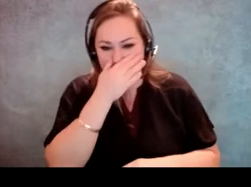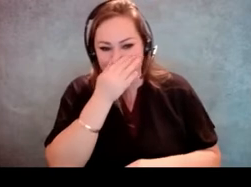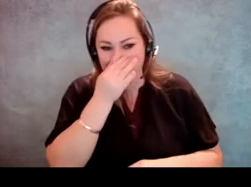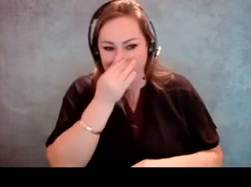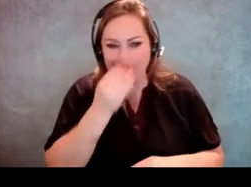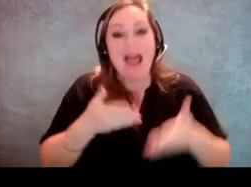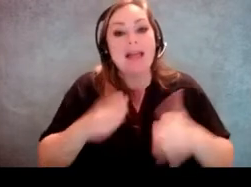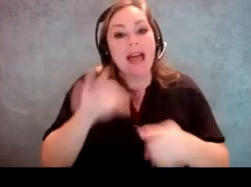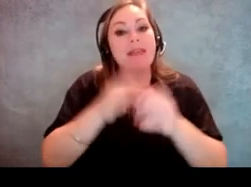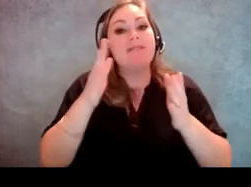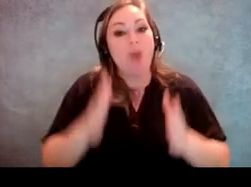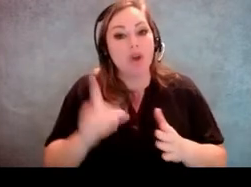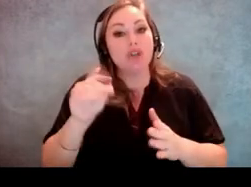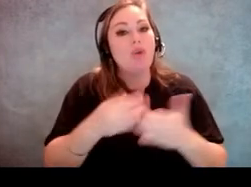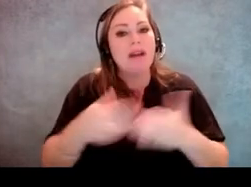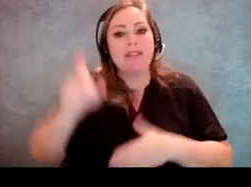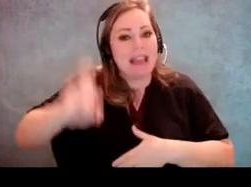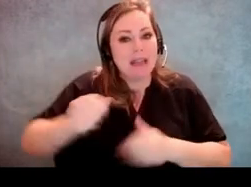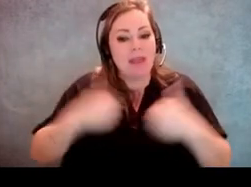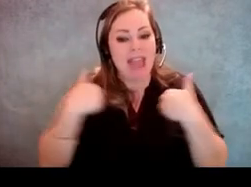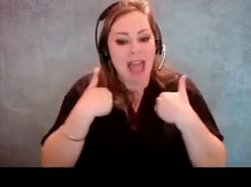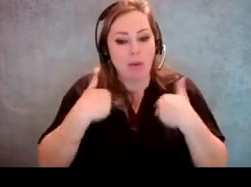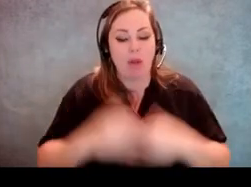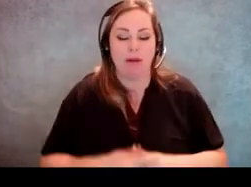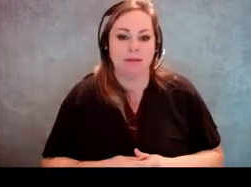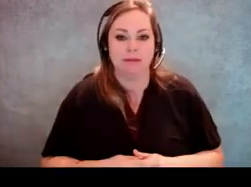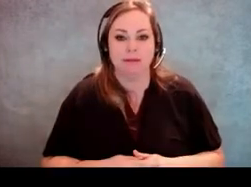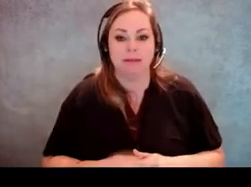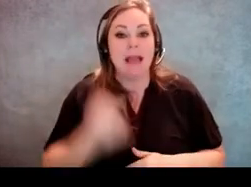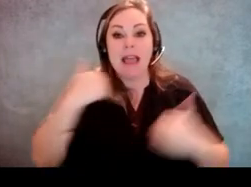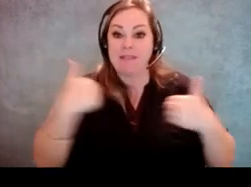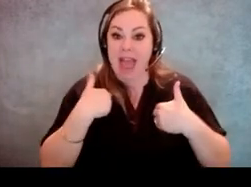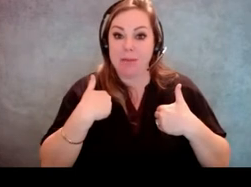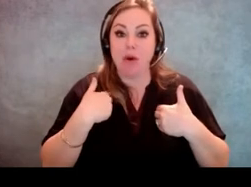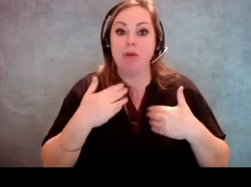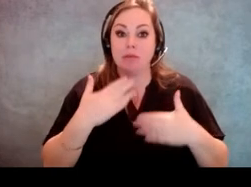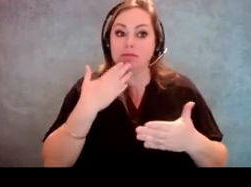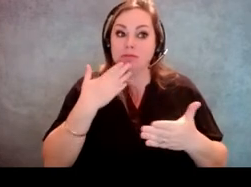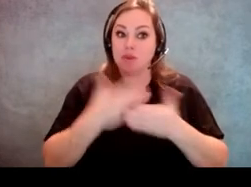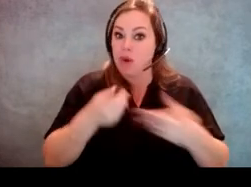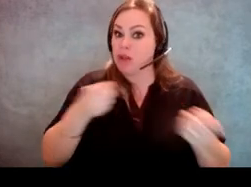let the voter do what they need to do with the animal. If the animal is under control and not a threat to anybody,